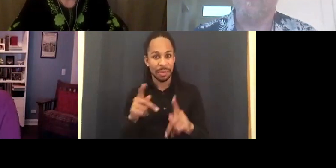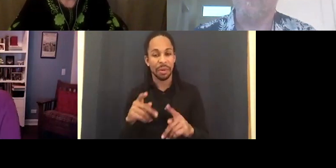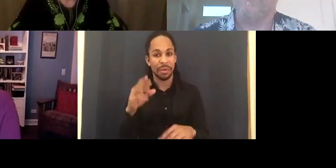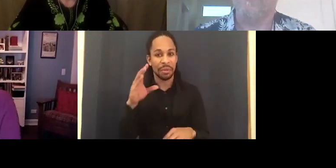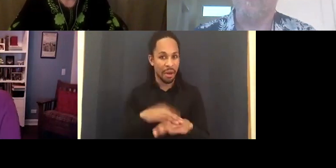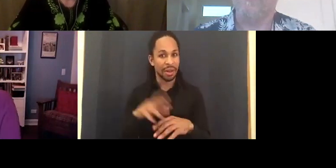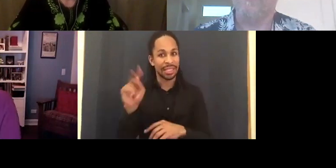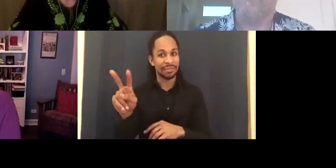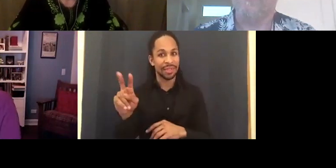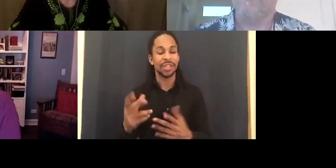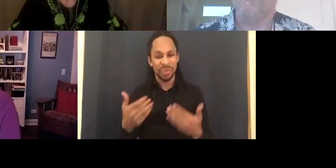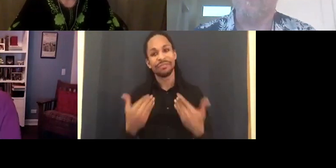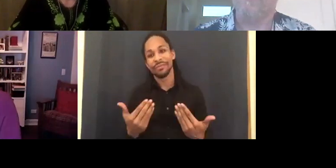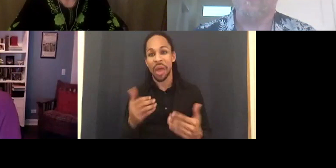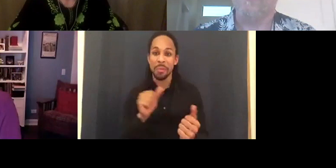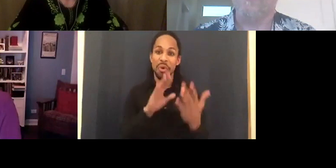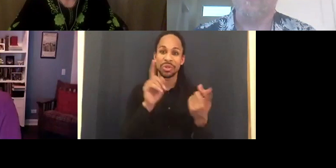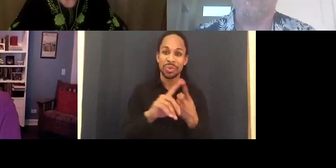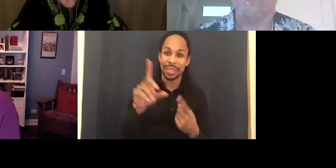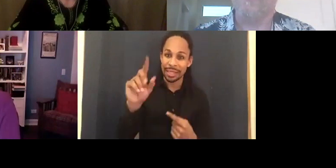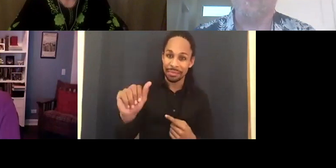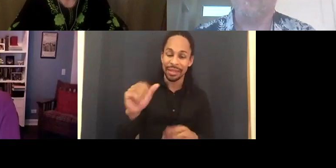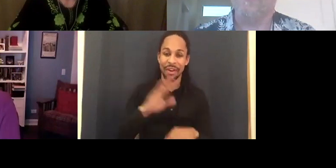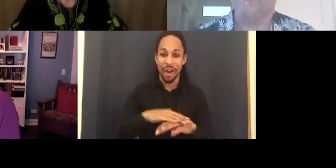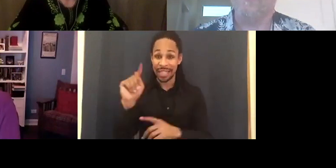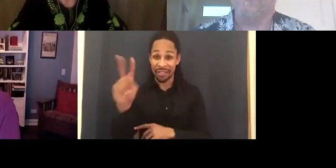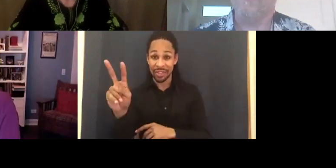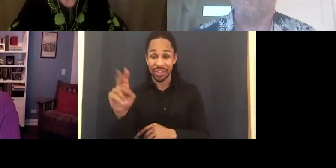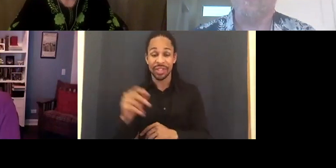disability on TV. It's a lot more experimental as Mat